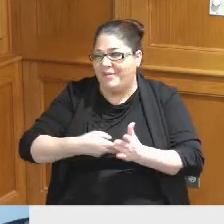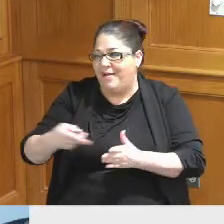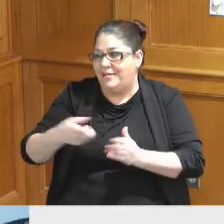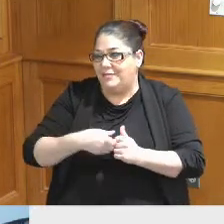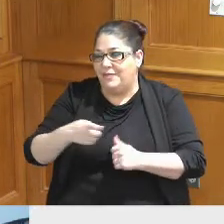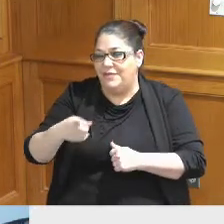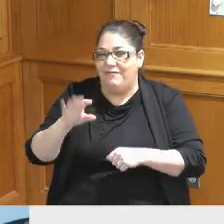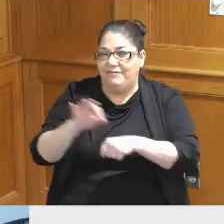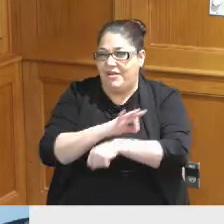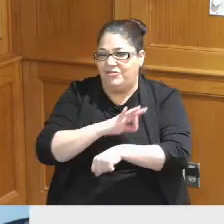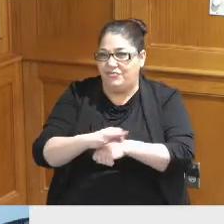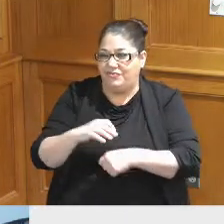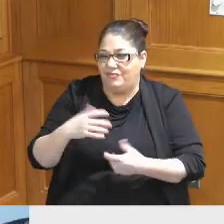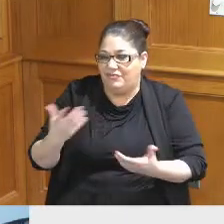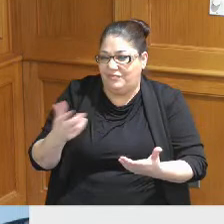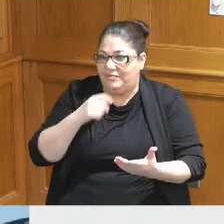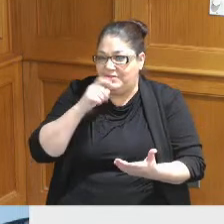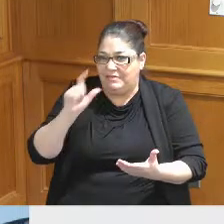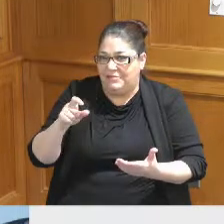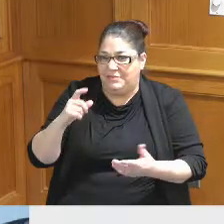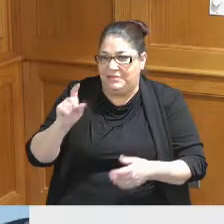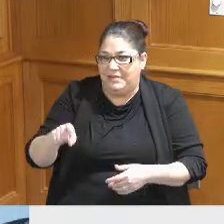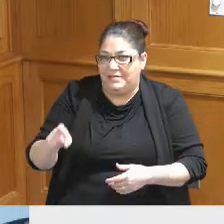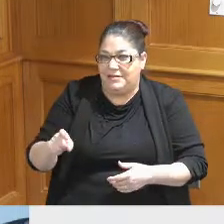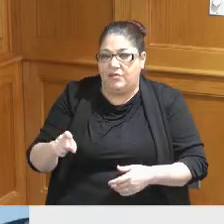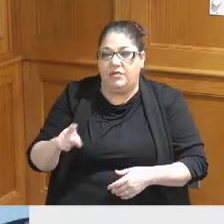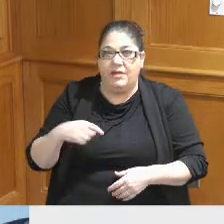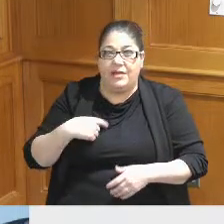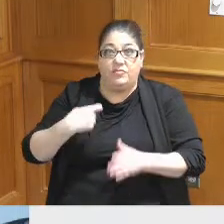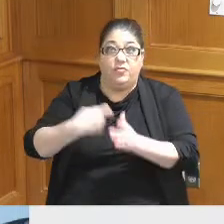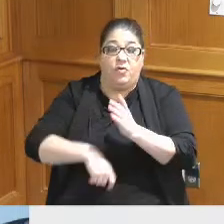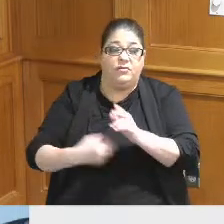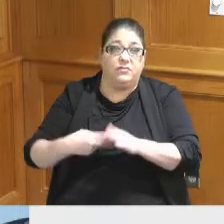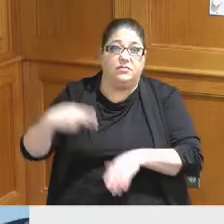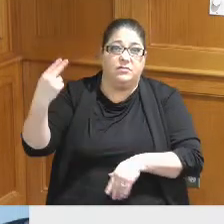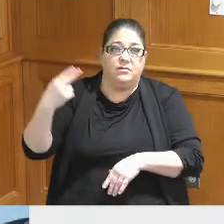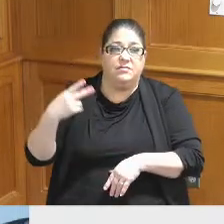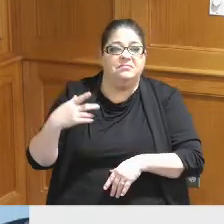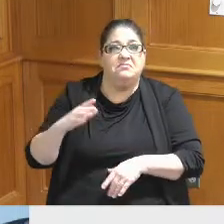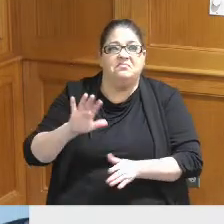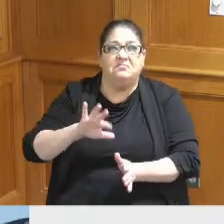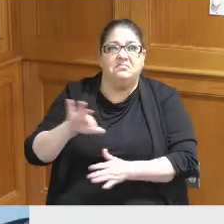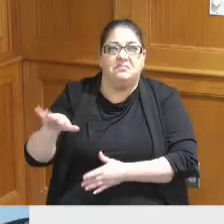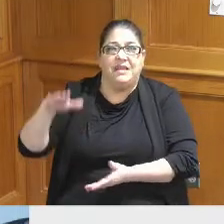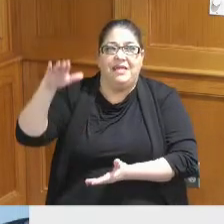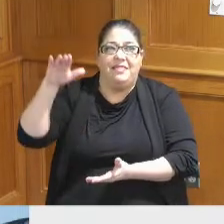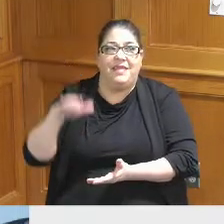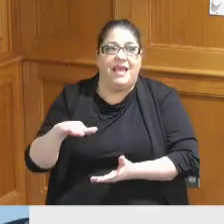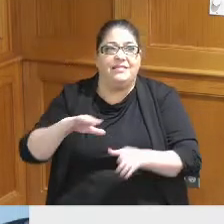a functional standpoint and a cost standpoint we are going to have less of a radical approach there